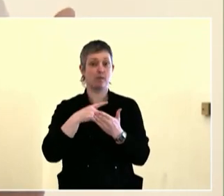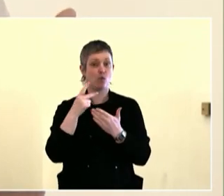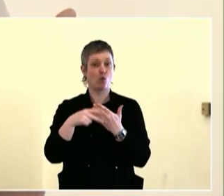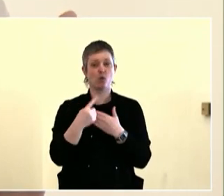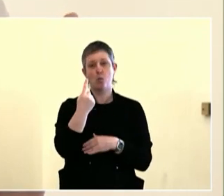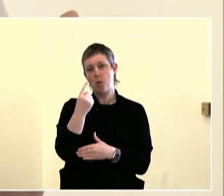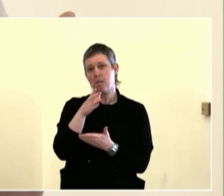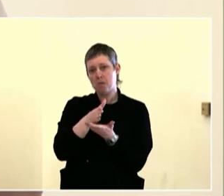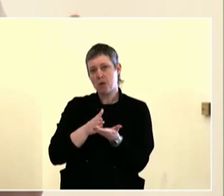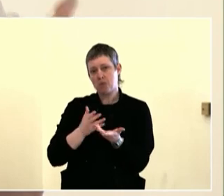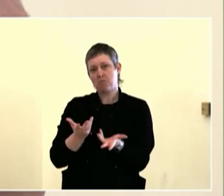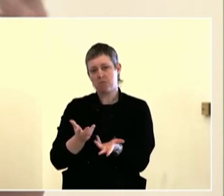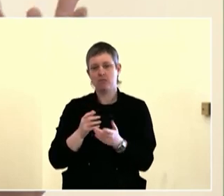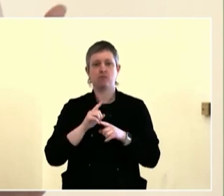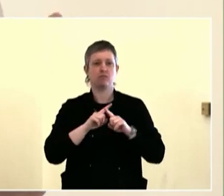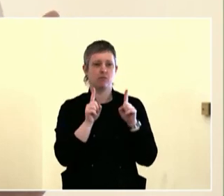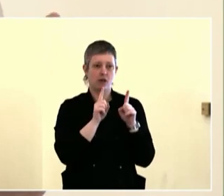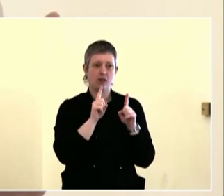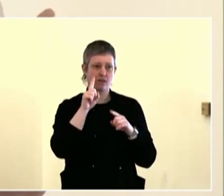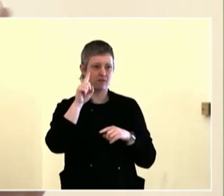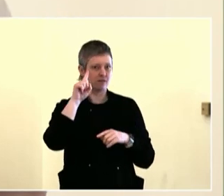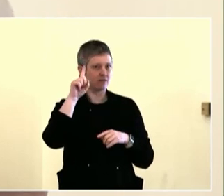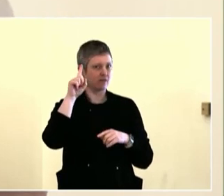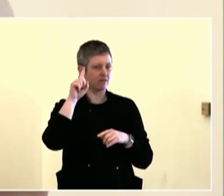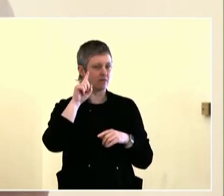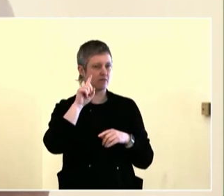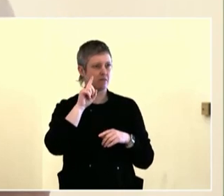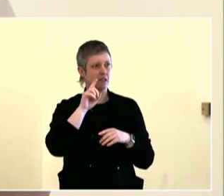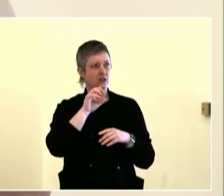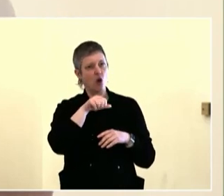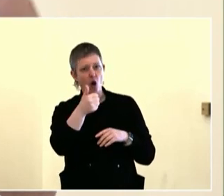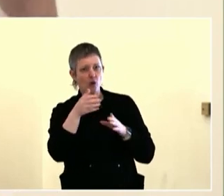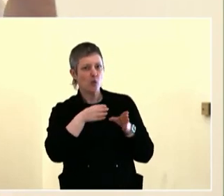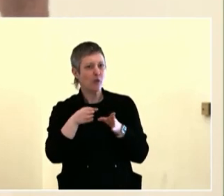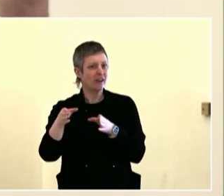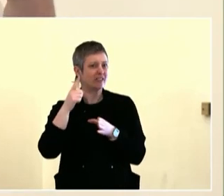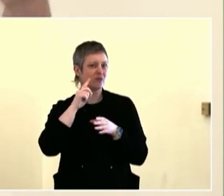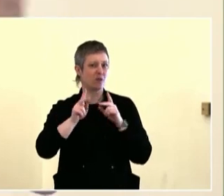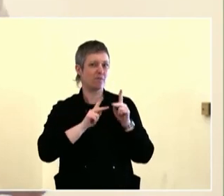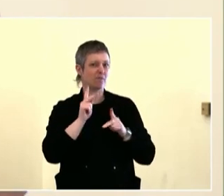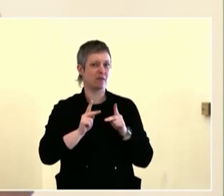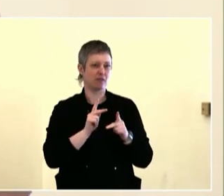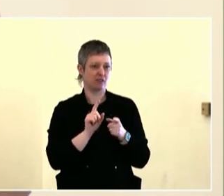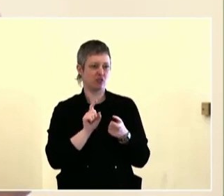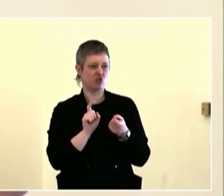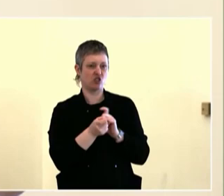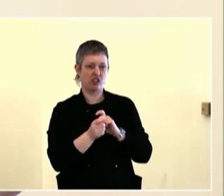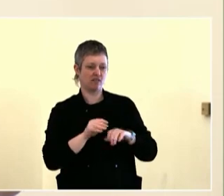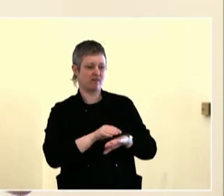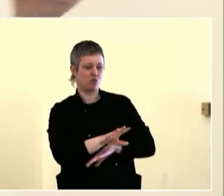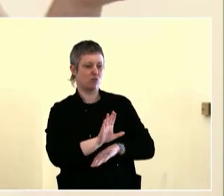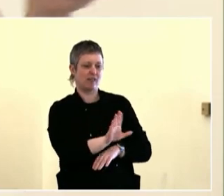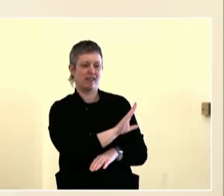thought of, and this would lead, then, 10 years down the line, by having more investment in our